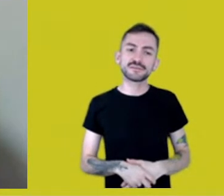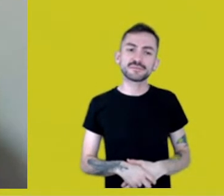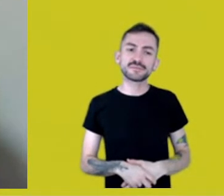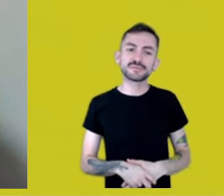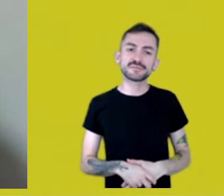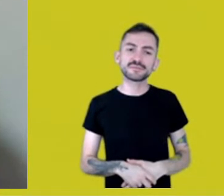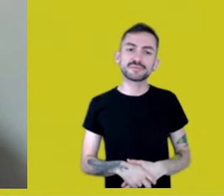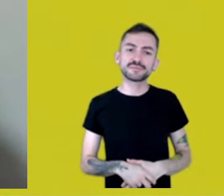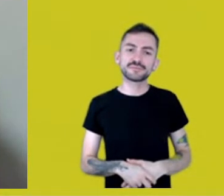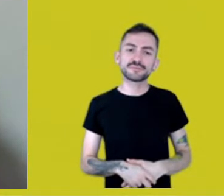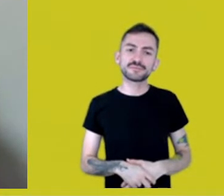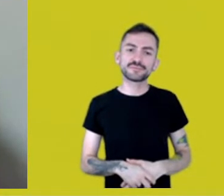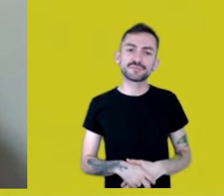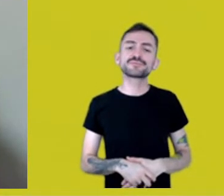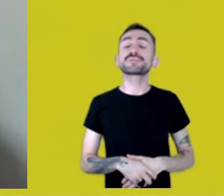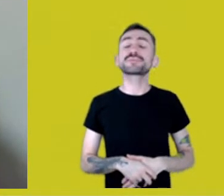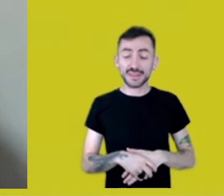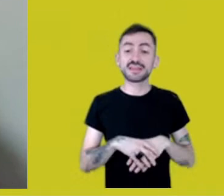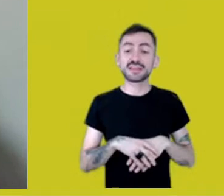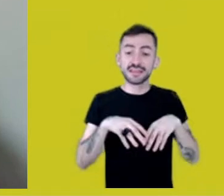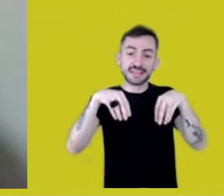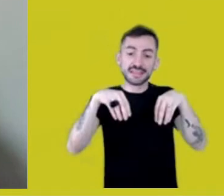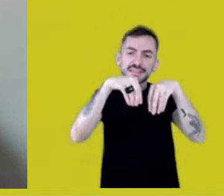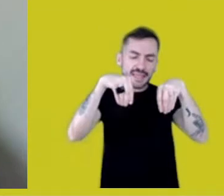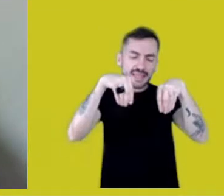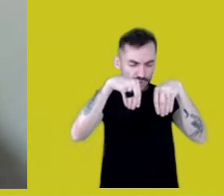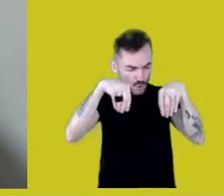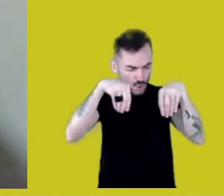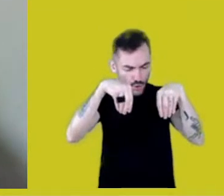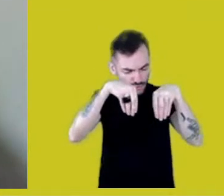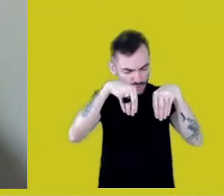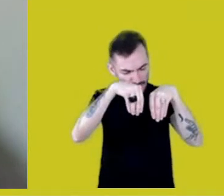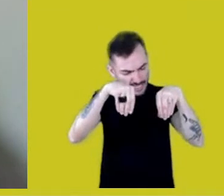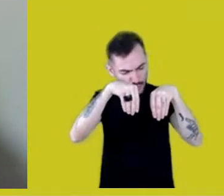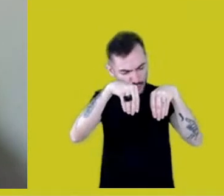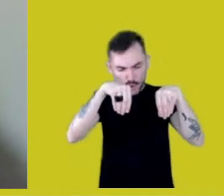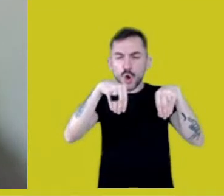When I say I am Márcia Mura,